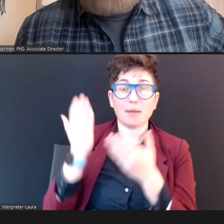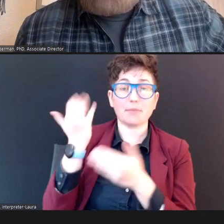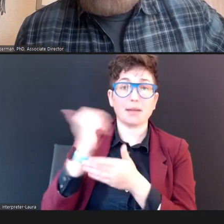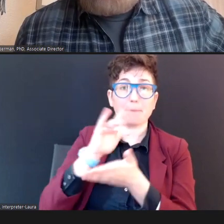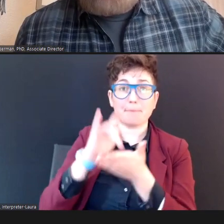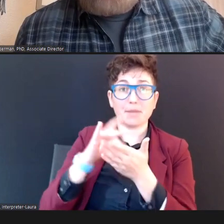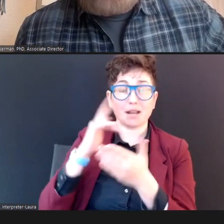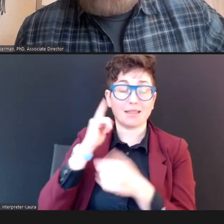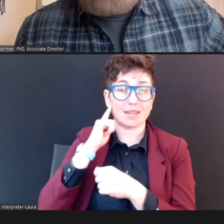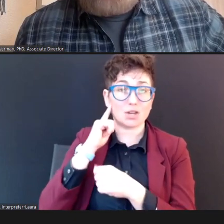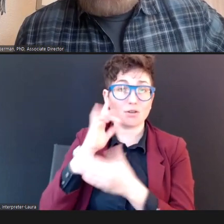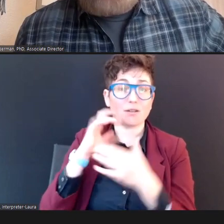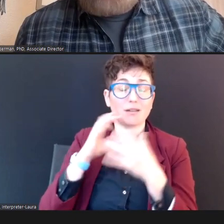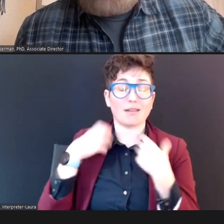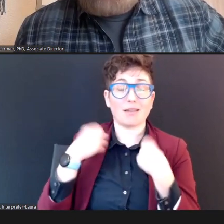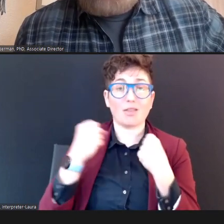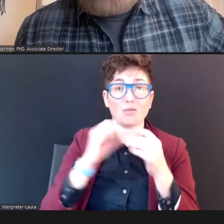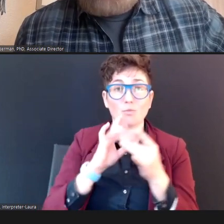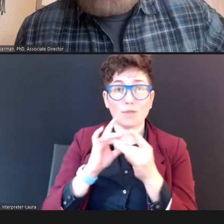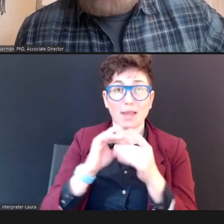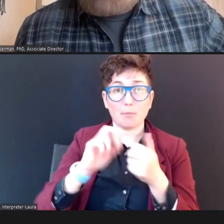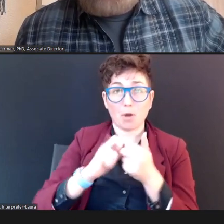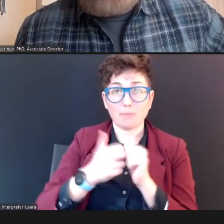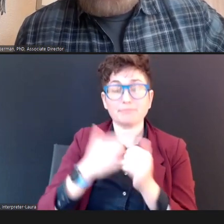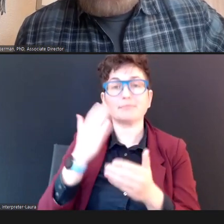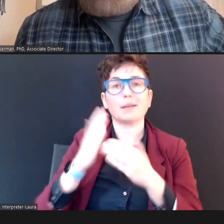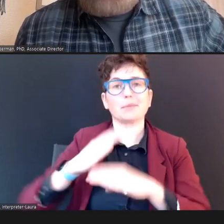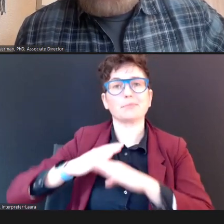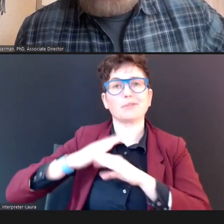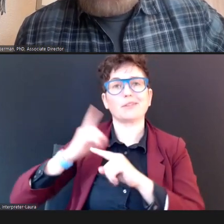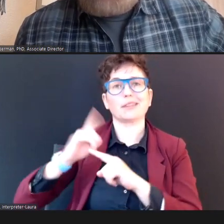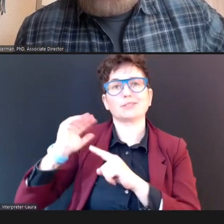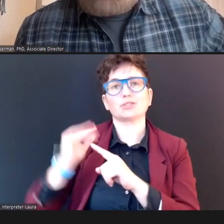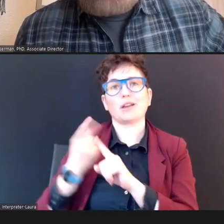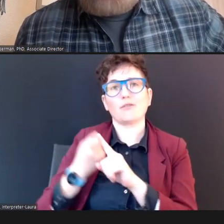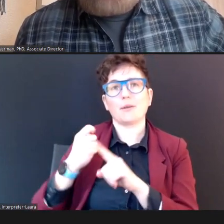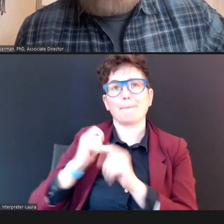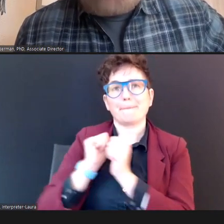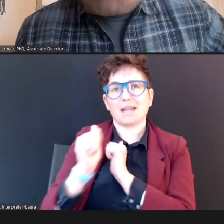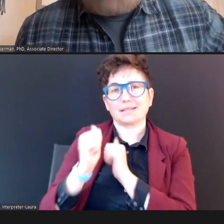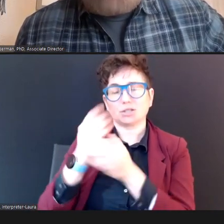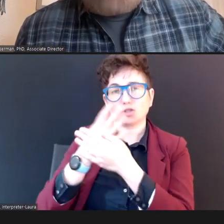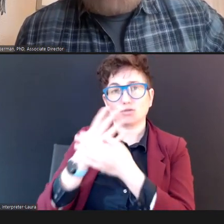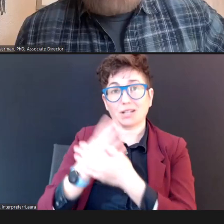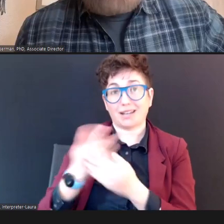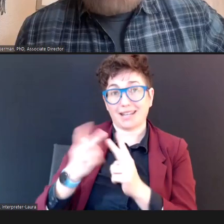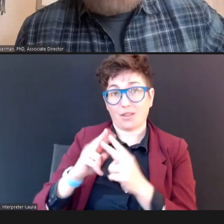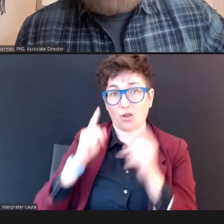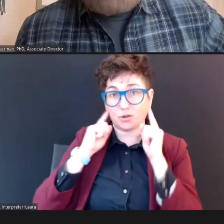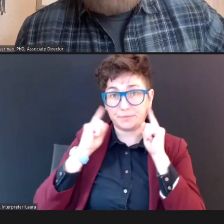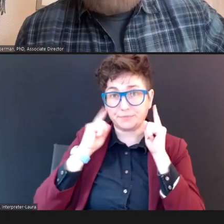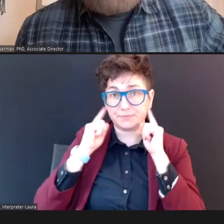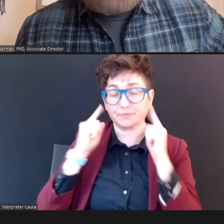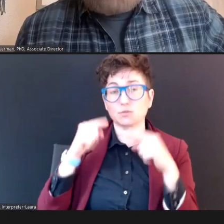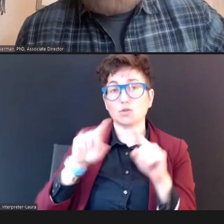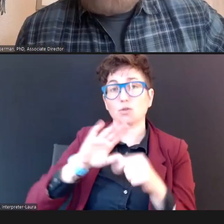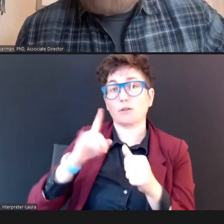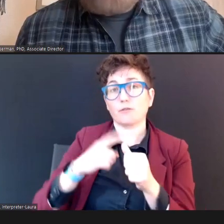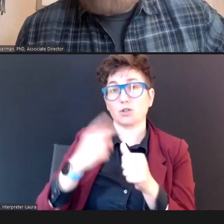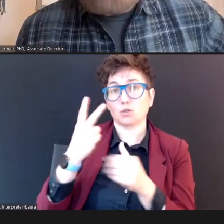have prevented the Child from passing the screening on either ear, during your first two screening sessions, then you want to find out